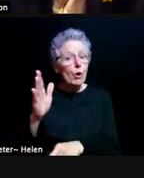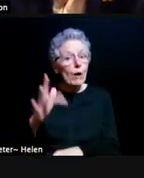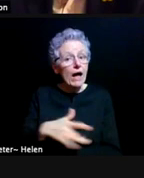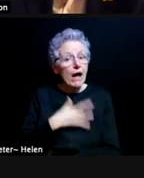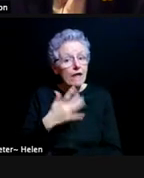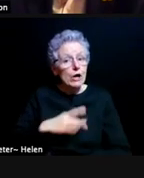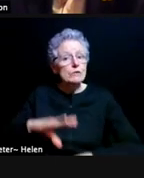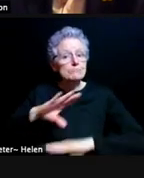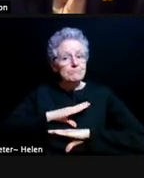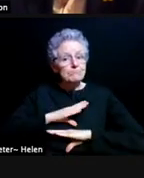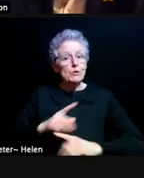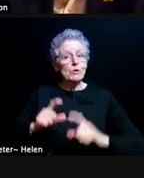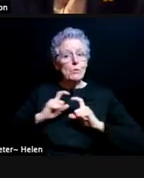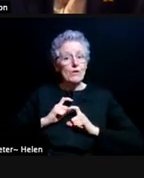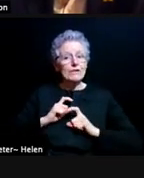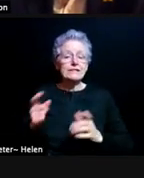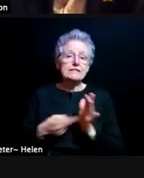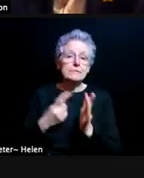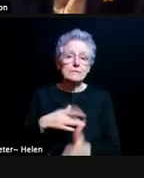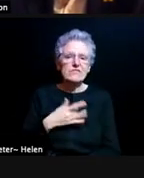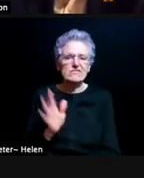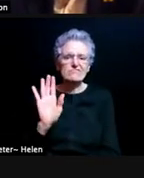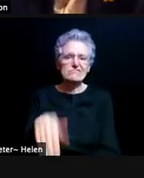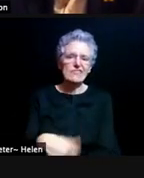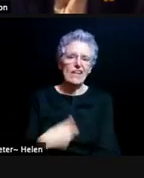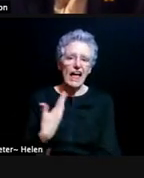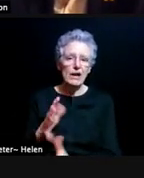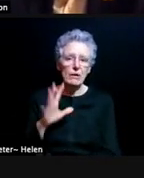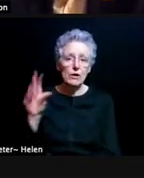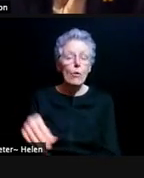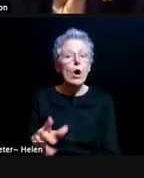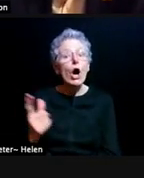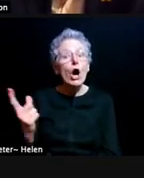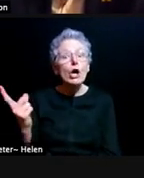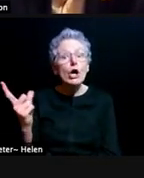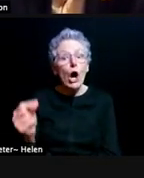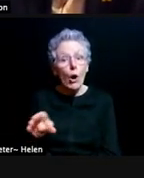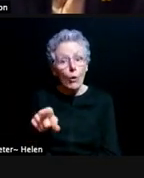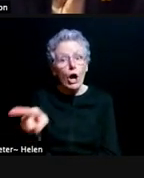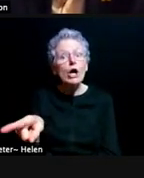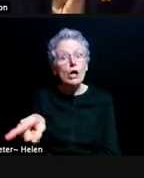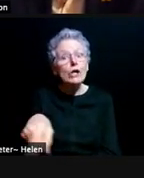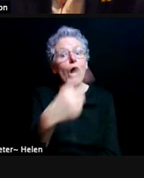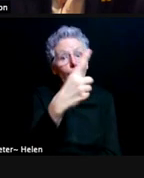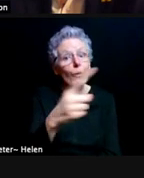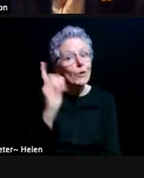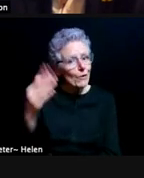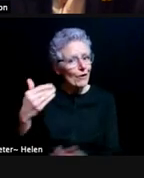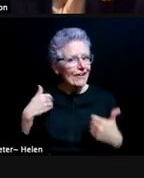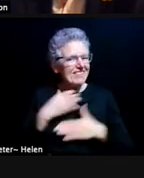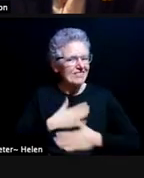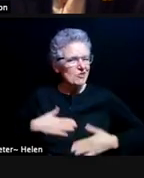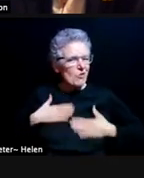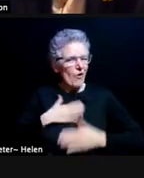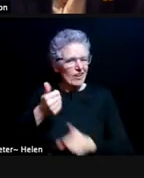Sometimes it feels like, "Well I don't really wanna go." Go just go. And you'll have a good time. Give it a try.